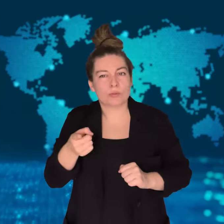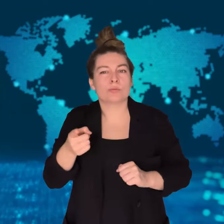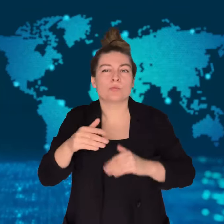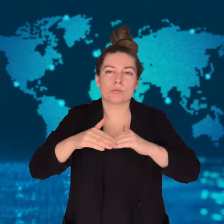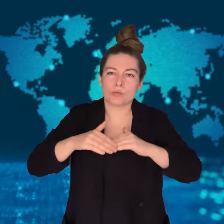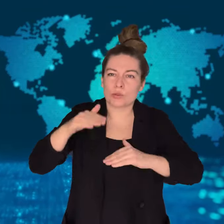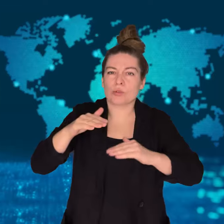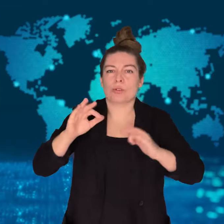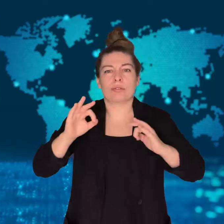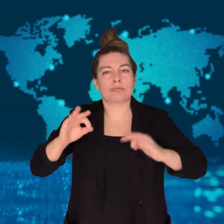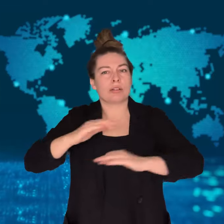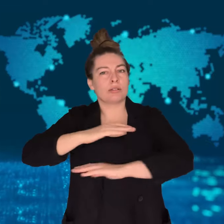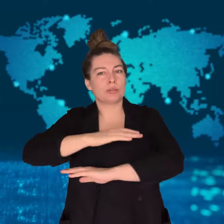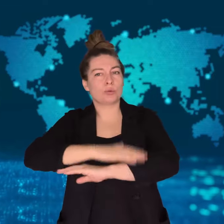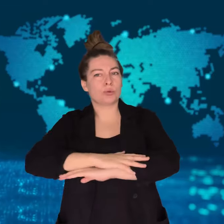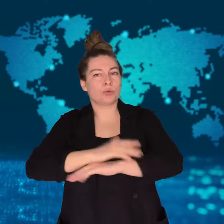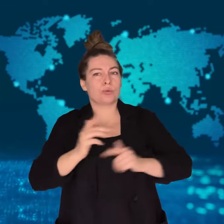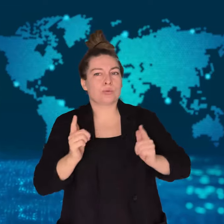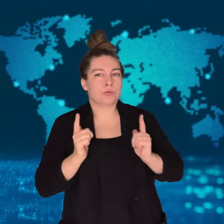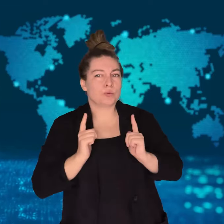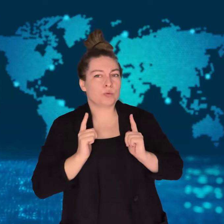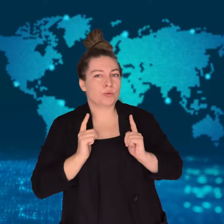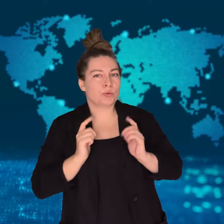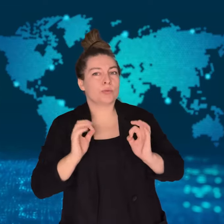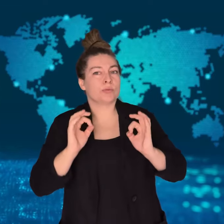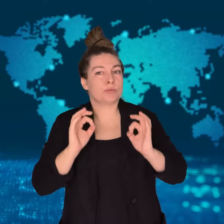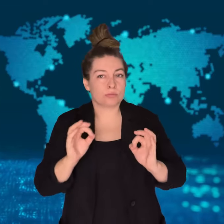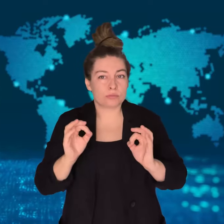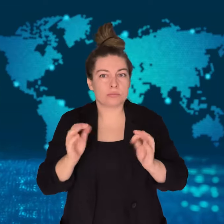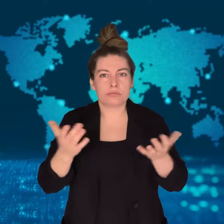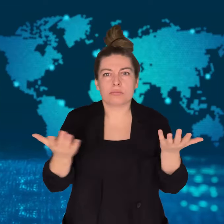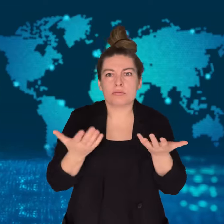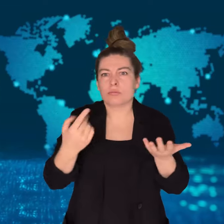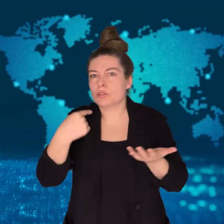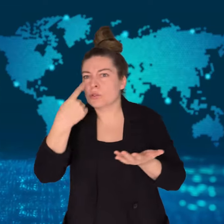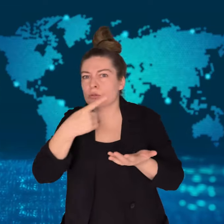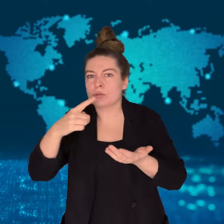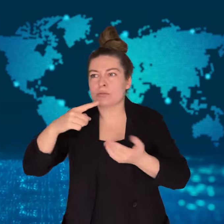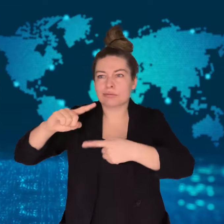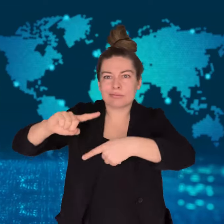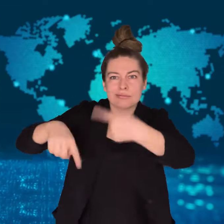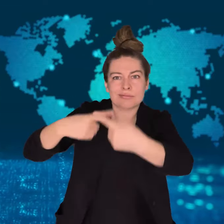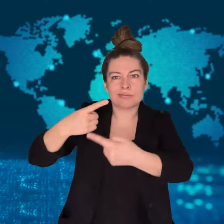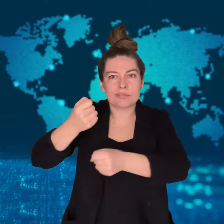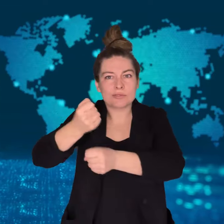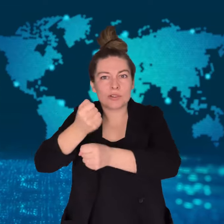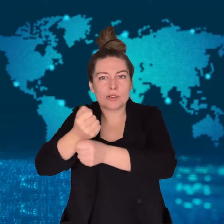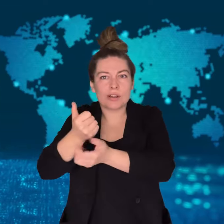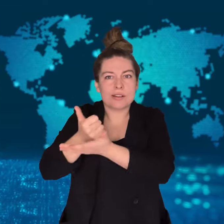Royal officials report that he still needs rest and that Crown Prince Haakon will be